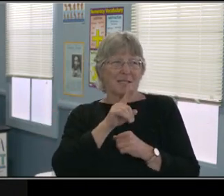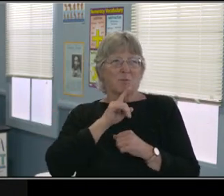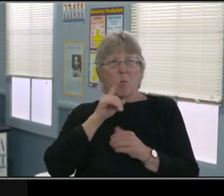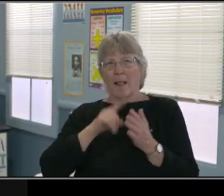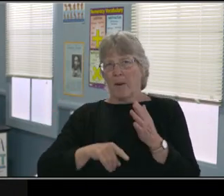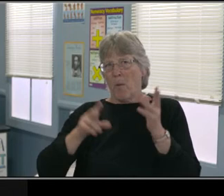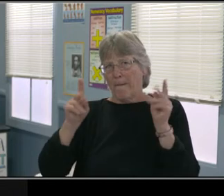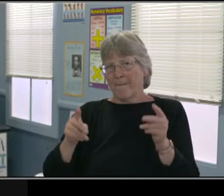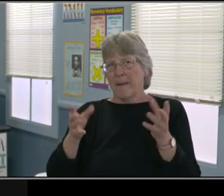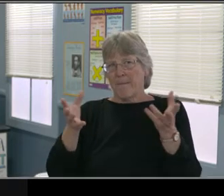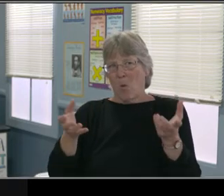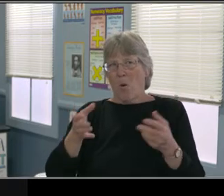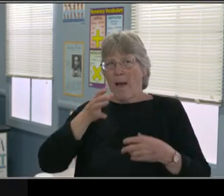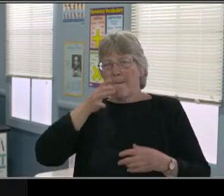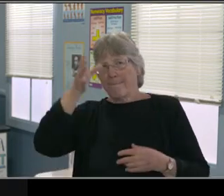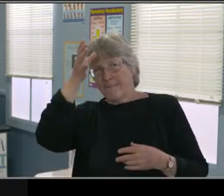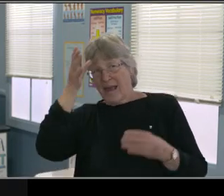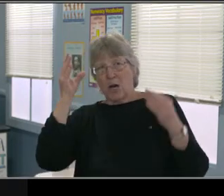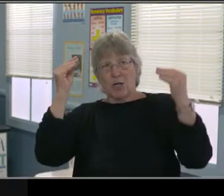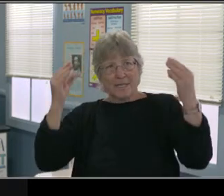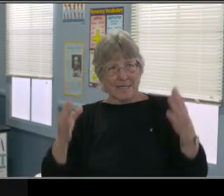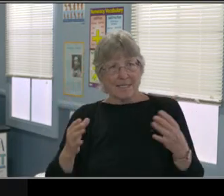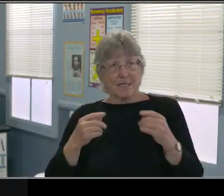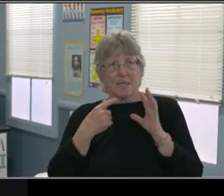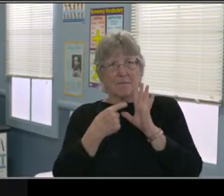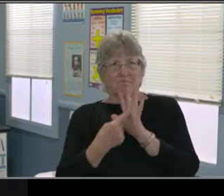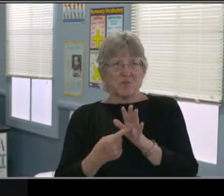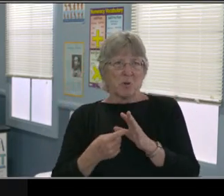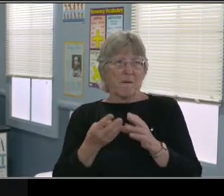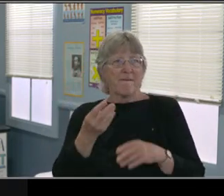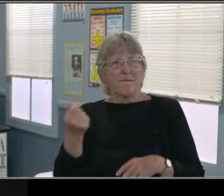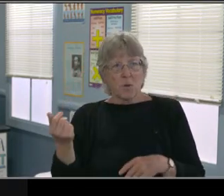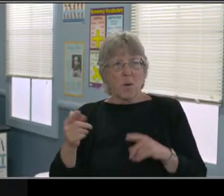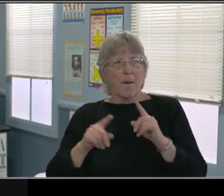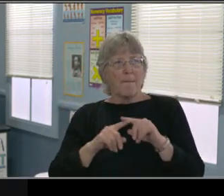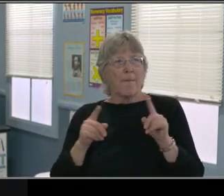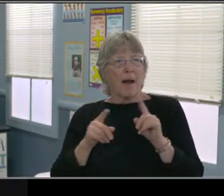So let's write that down. Let's talk about it. And let's come to some agreement